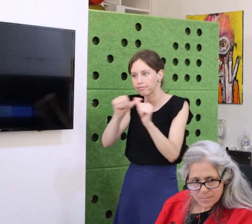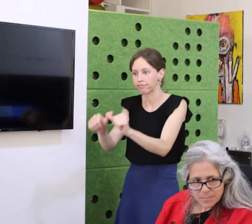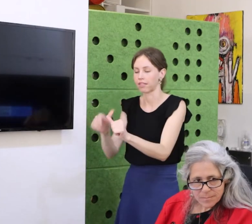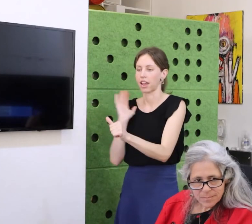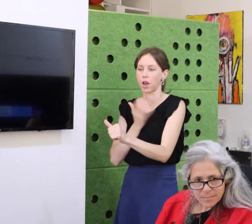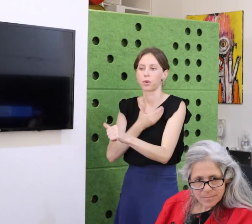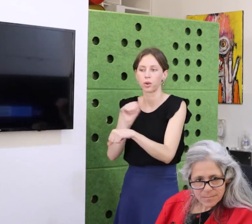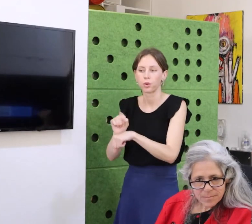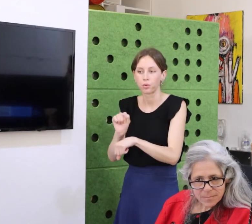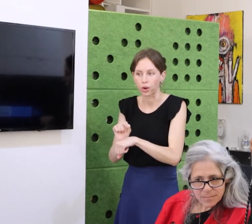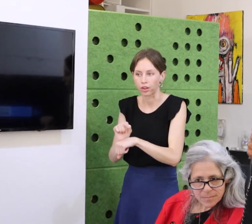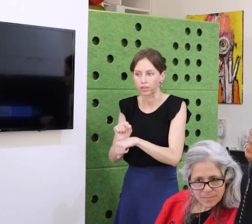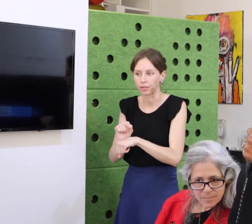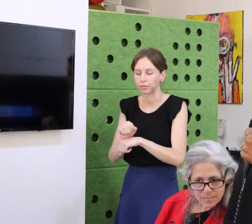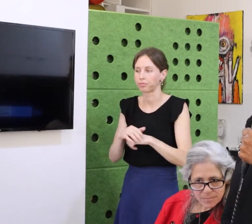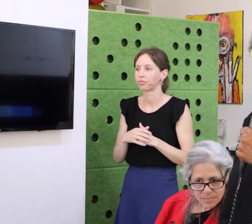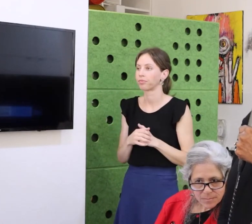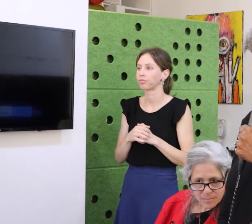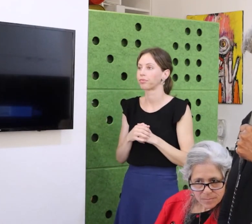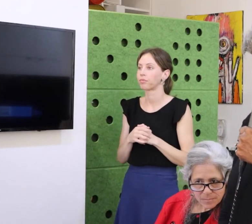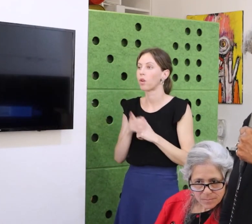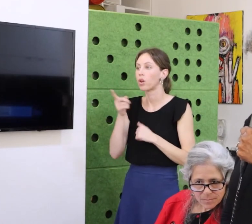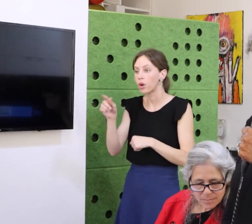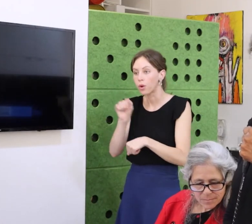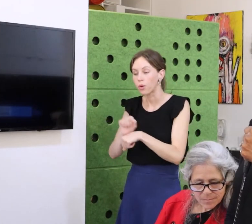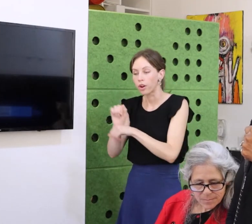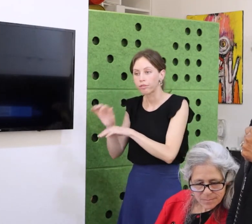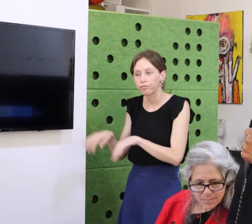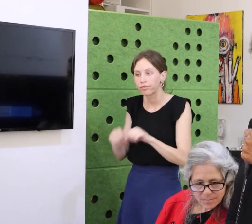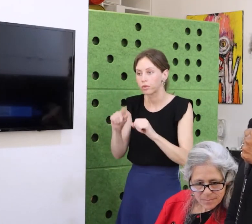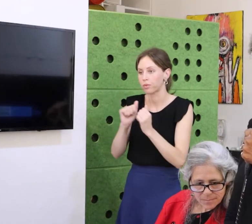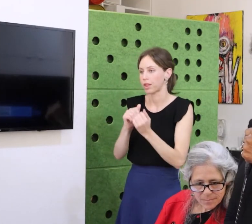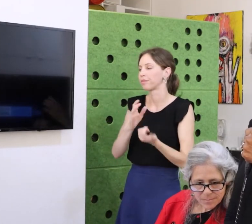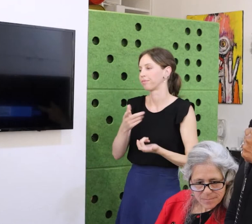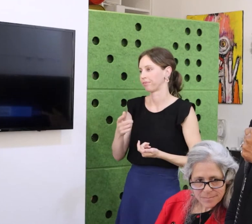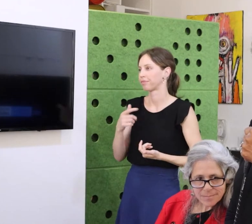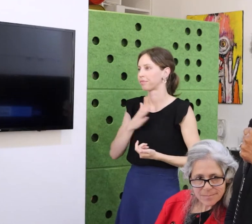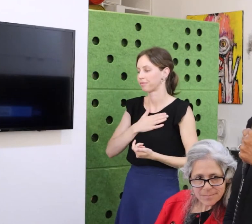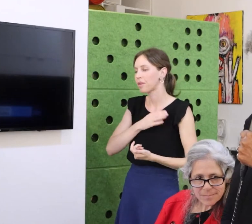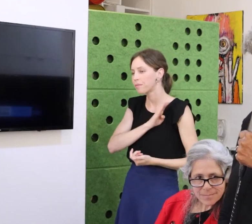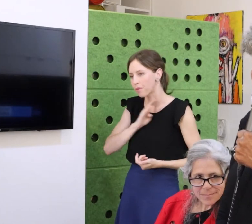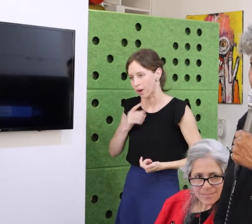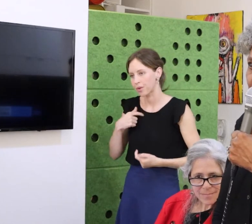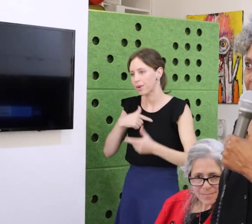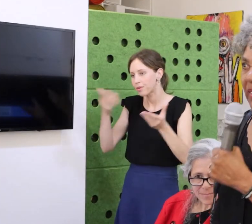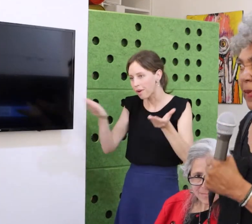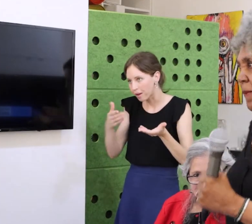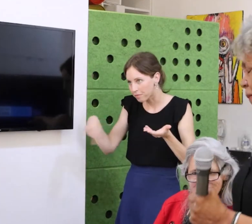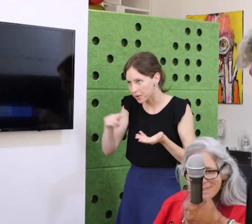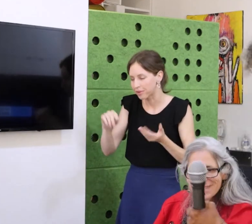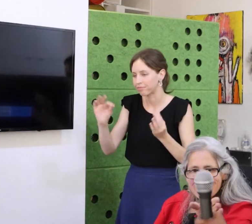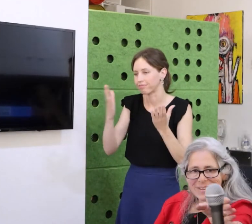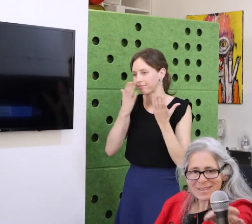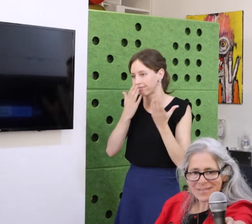Our organizational experiment is successful.